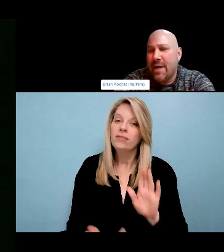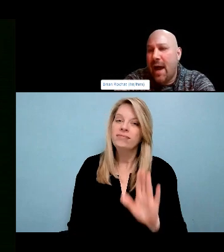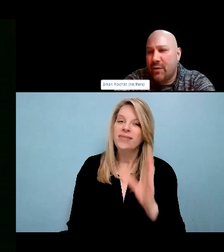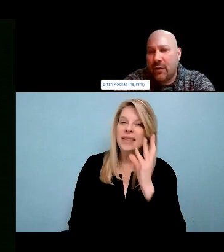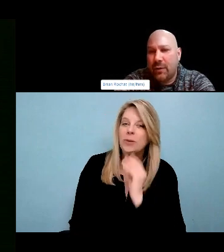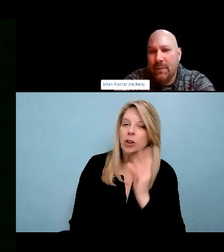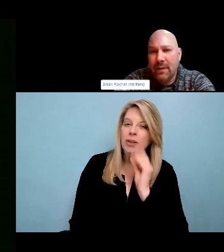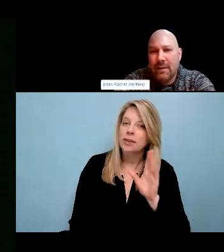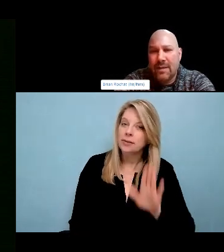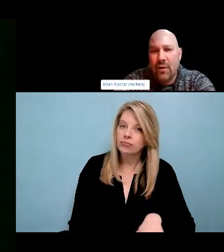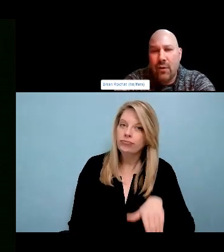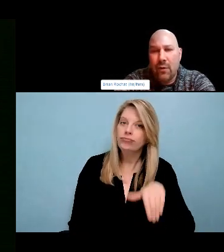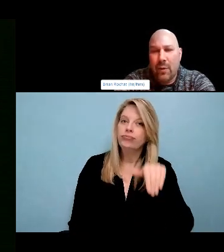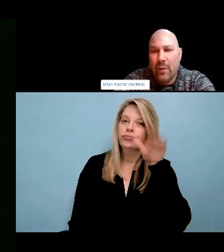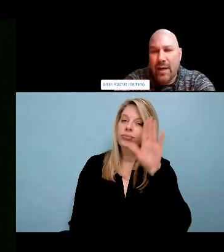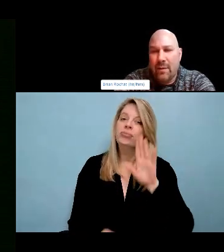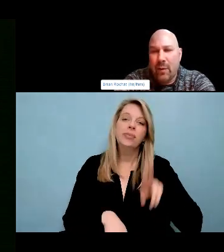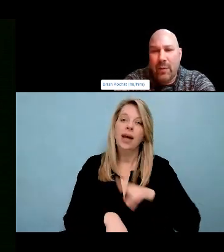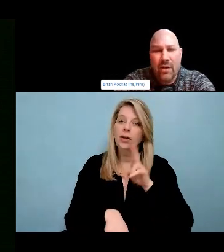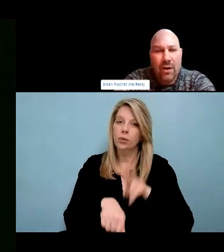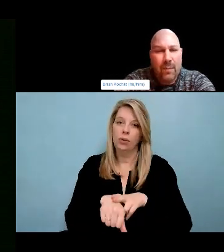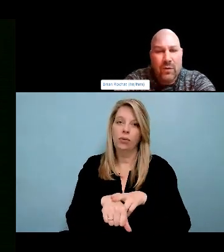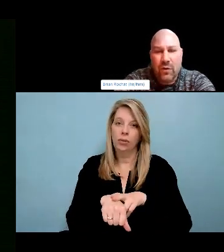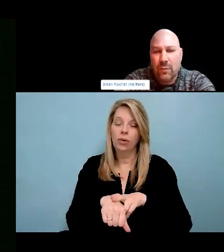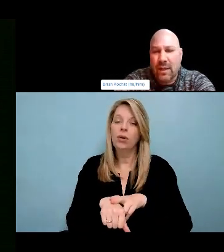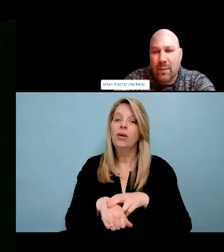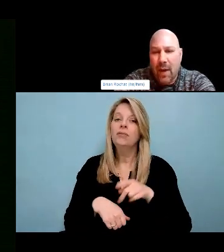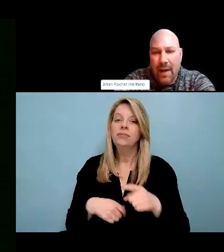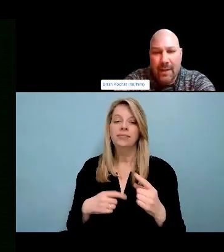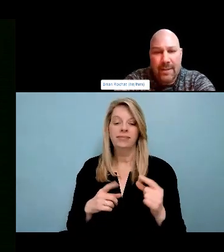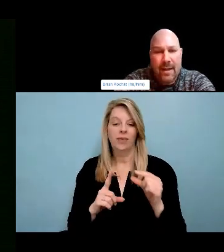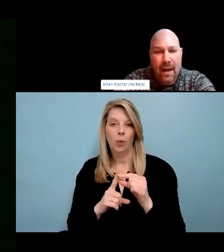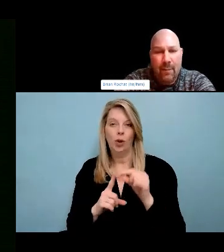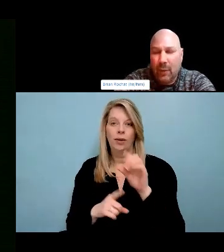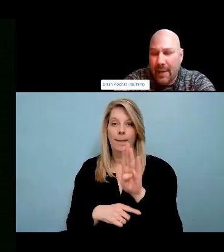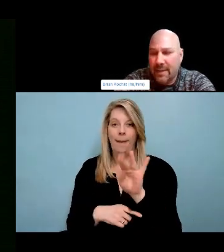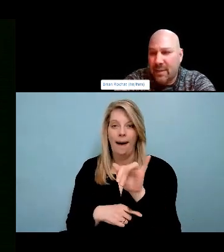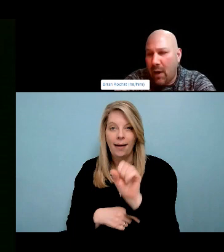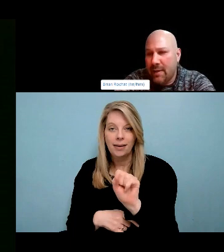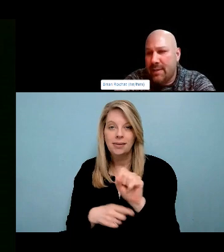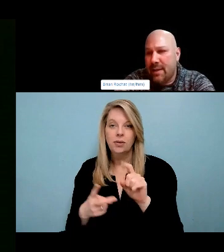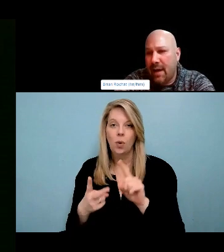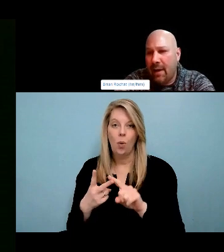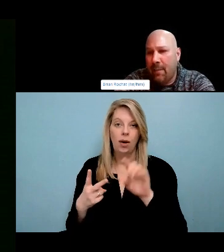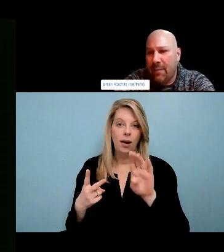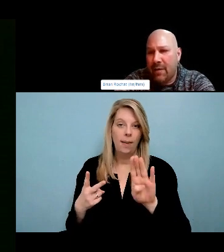And it's important to recognize as we talk about harm reduction that the violation of